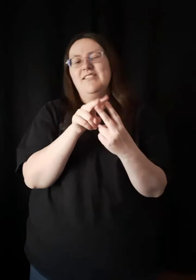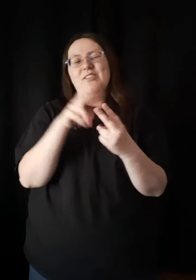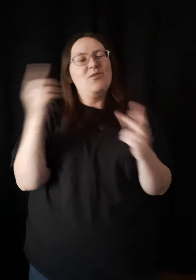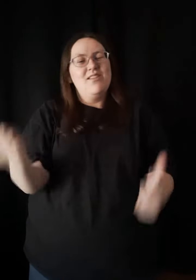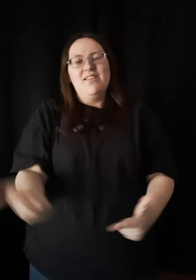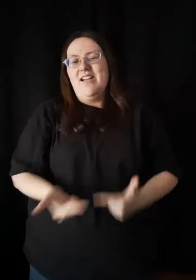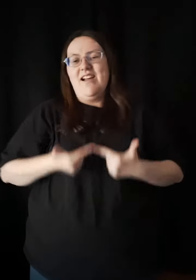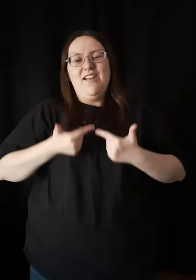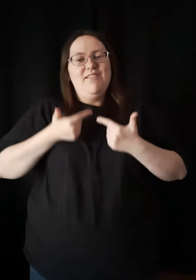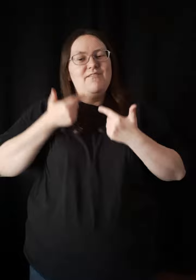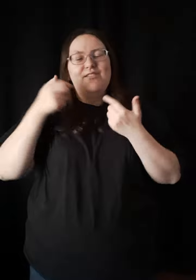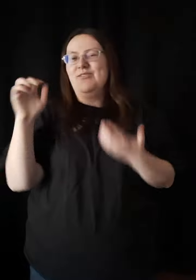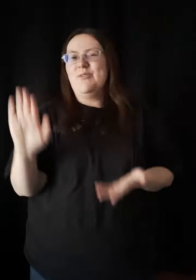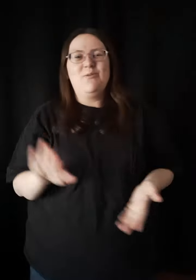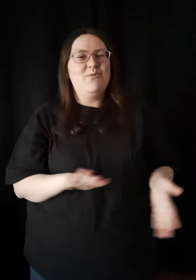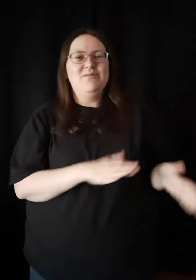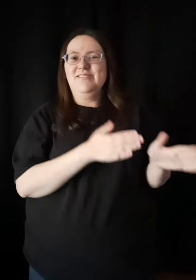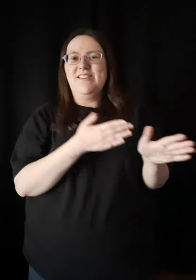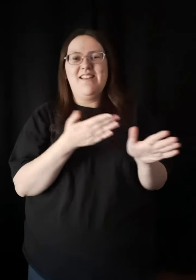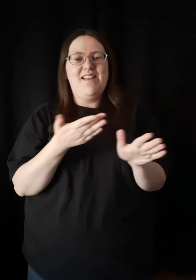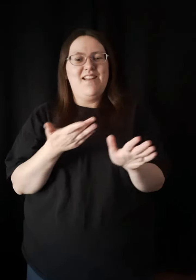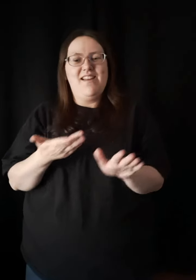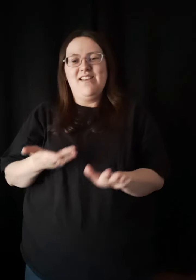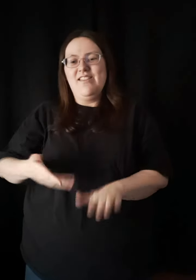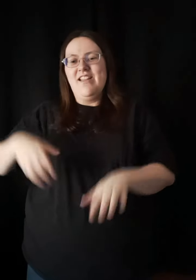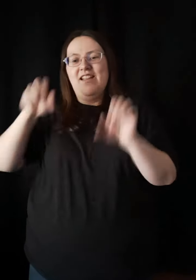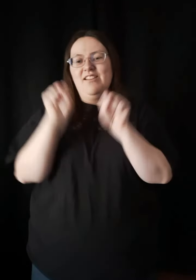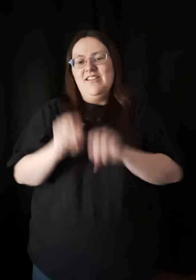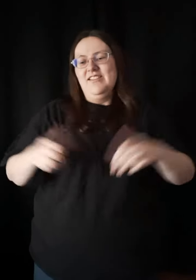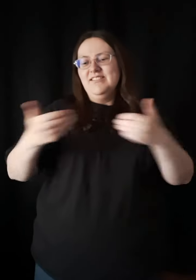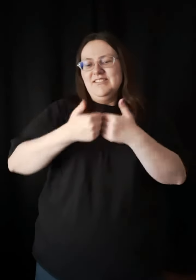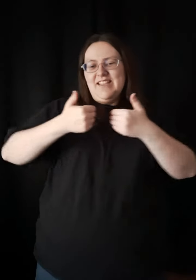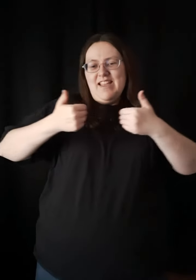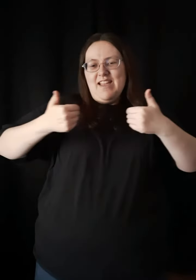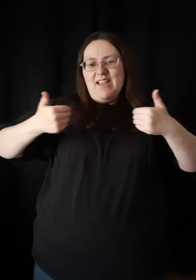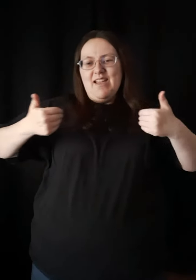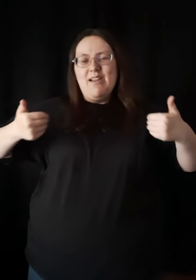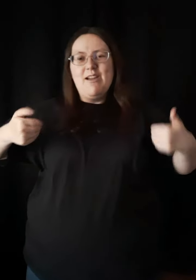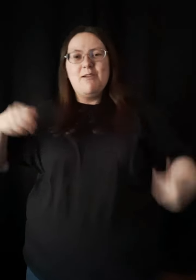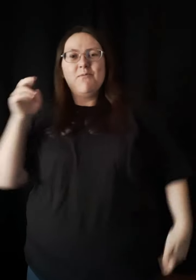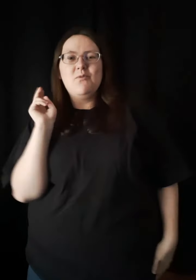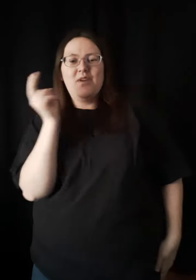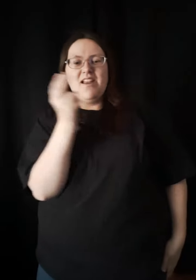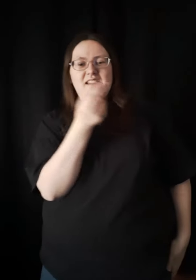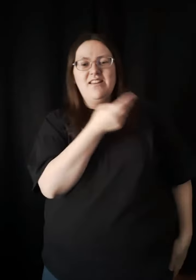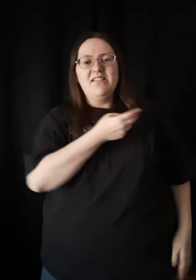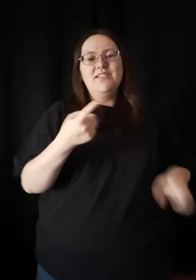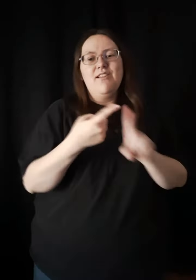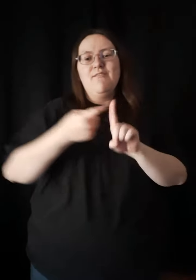Neither life, nor death Could separate us